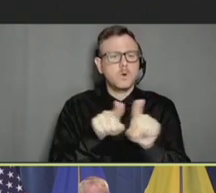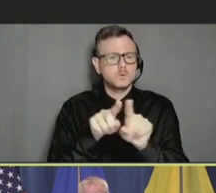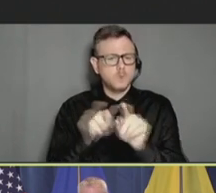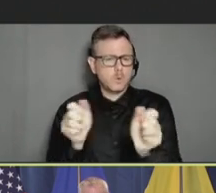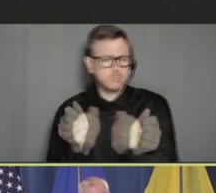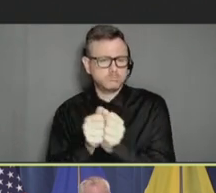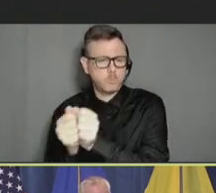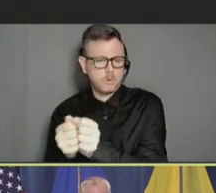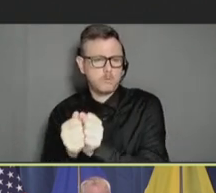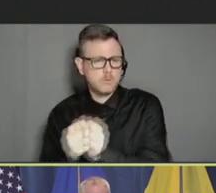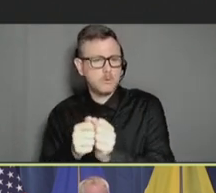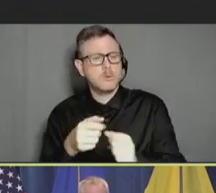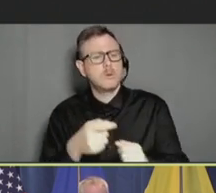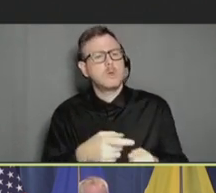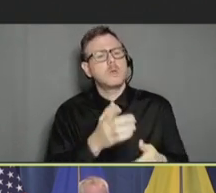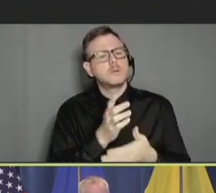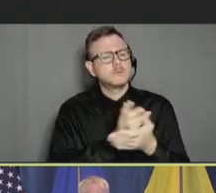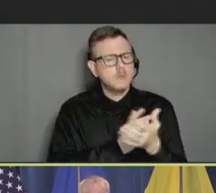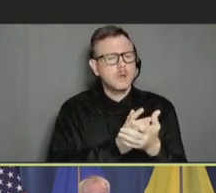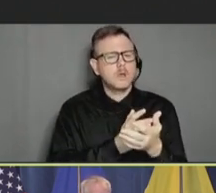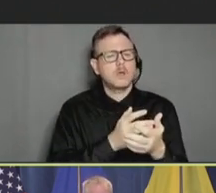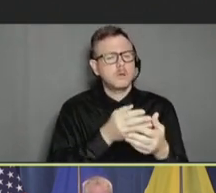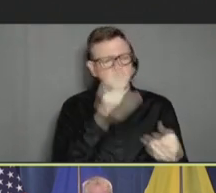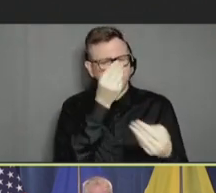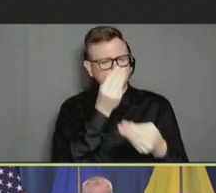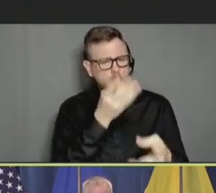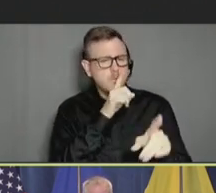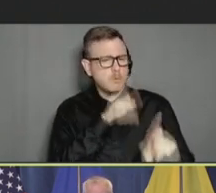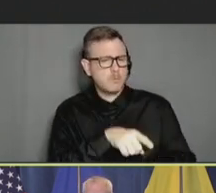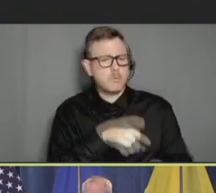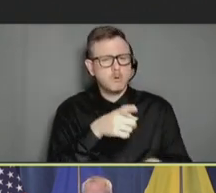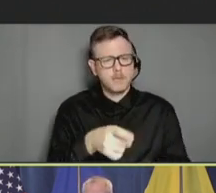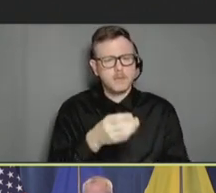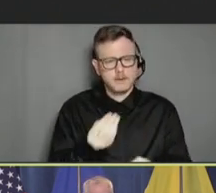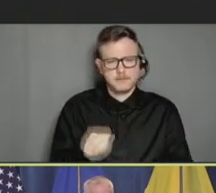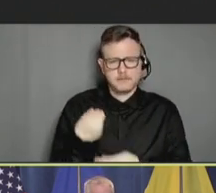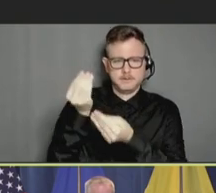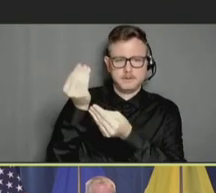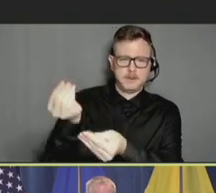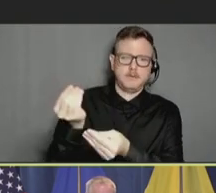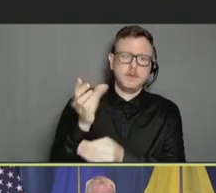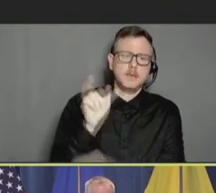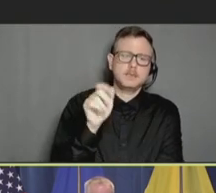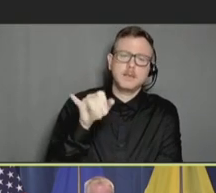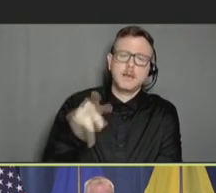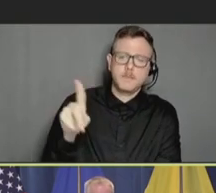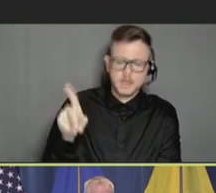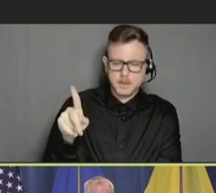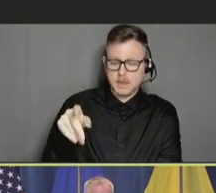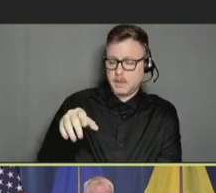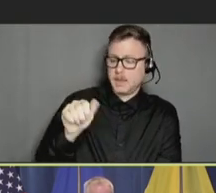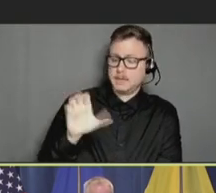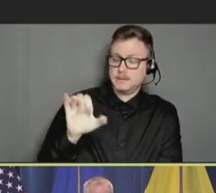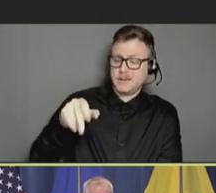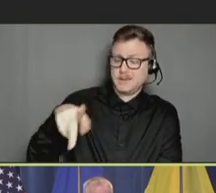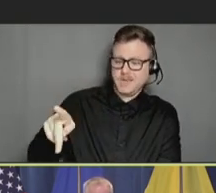of aggregate data that was provided to the ACIP secretariat on a regular basis.